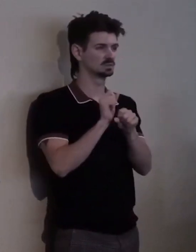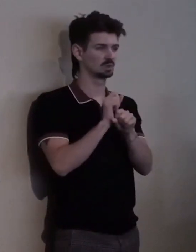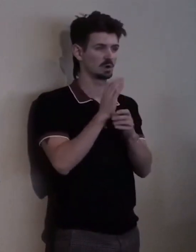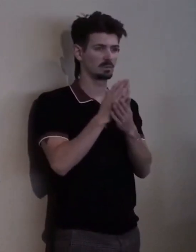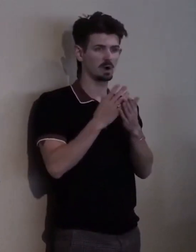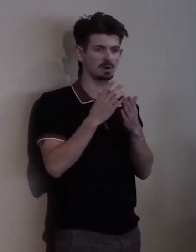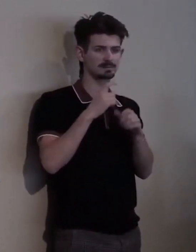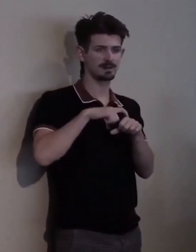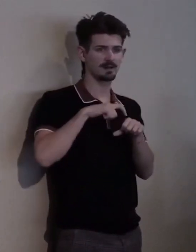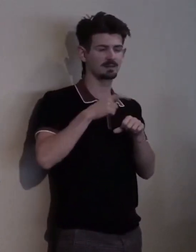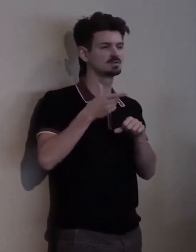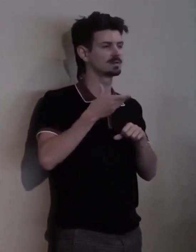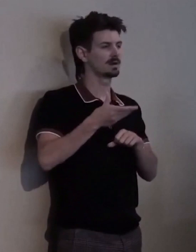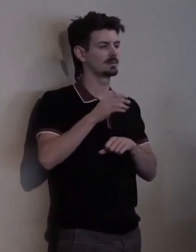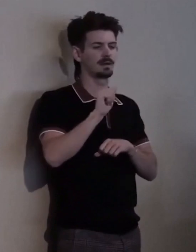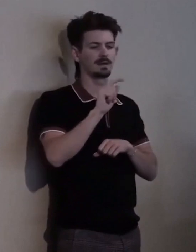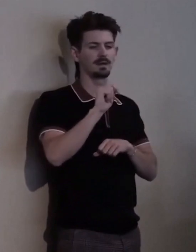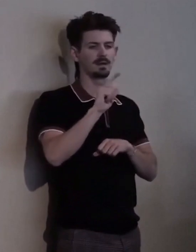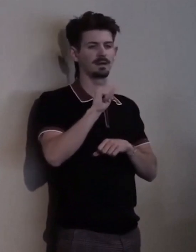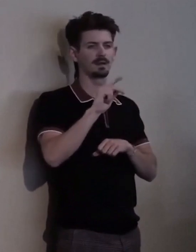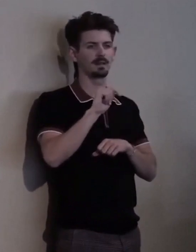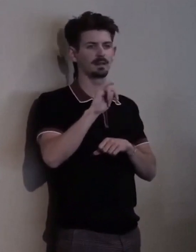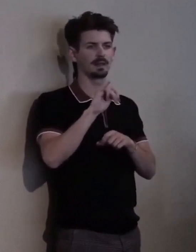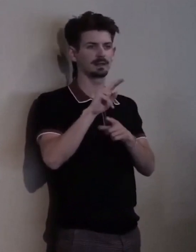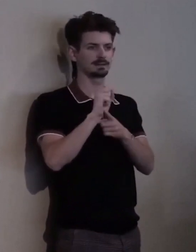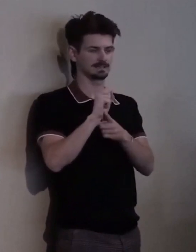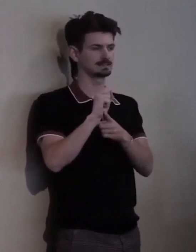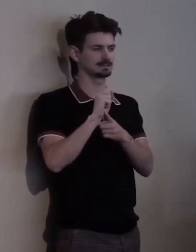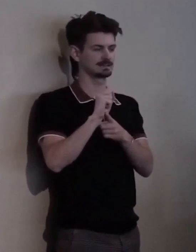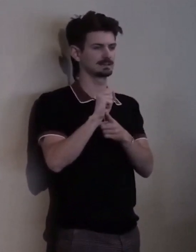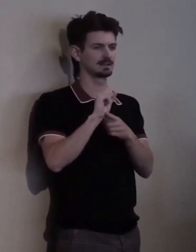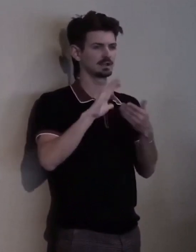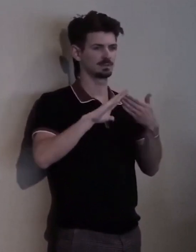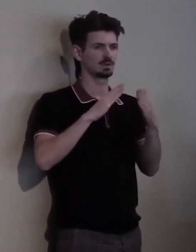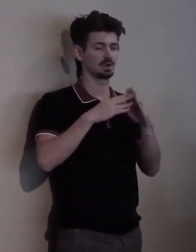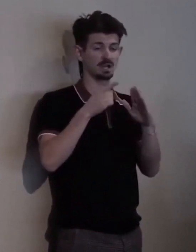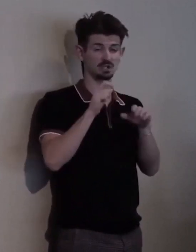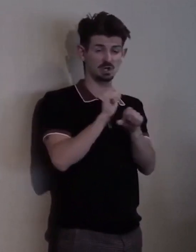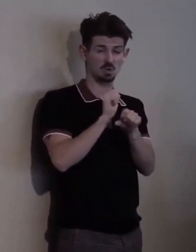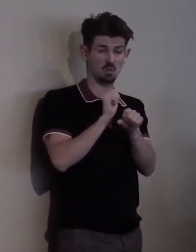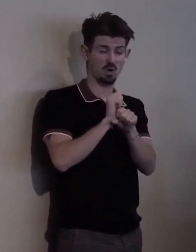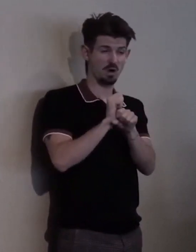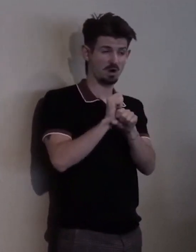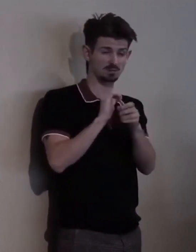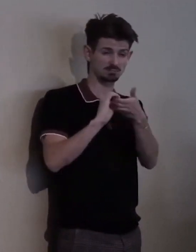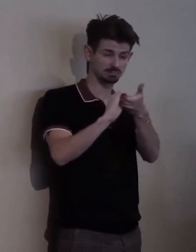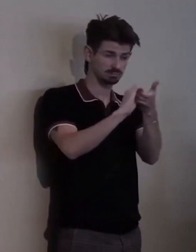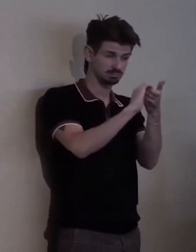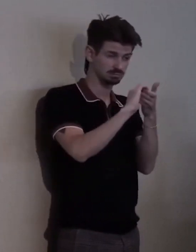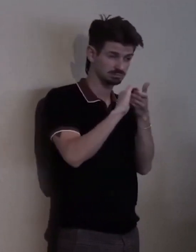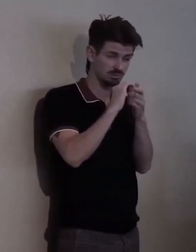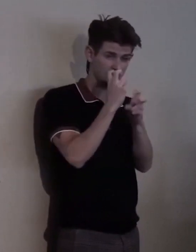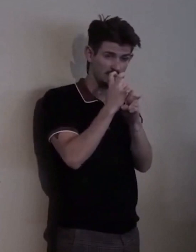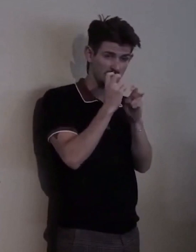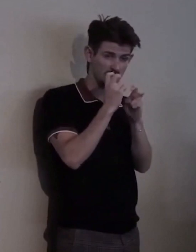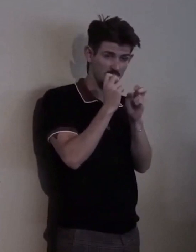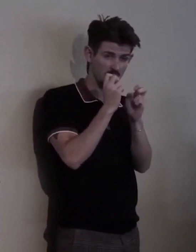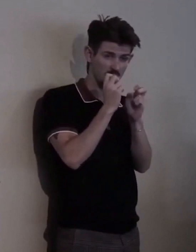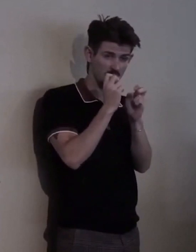She worked extensively with the community and was the champion of the ADA.